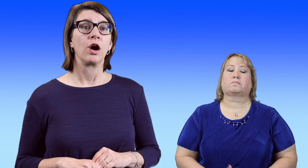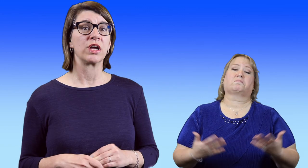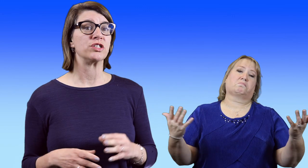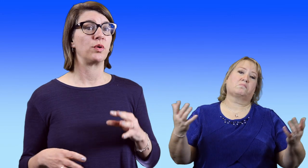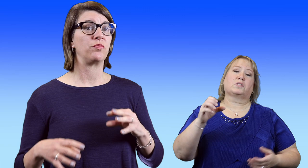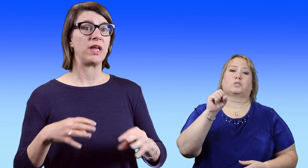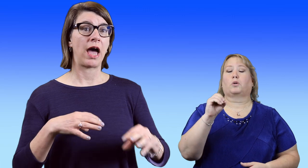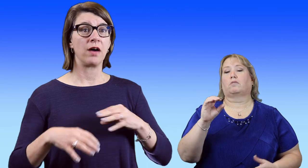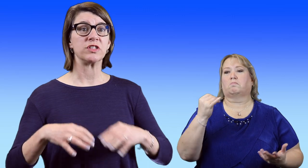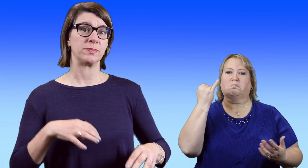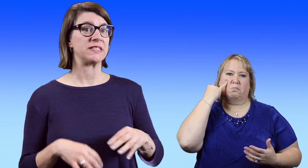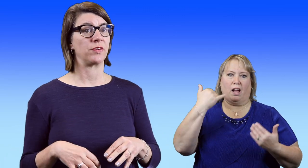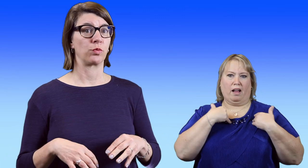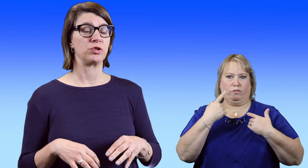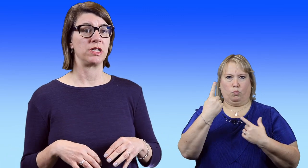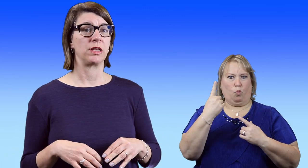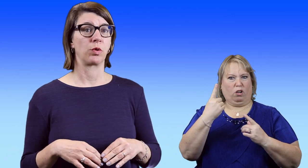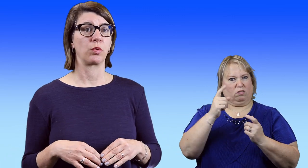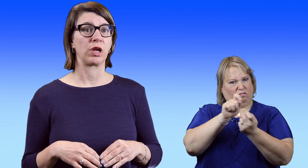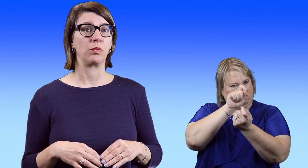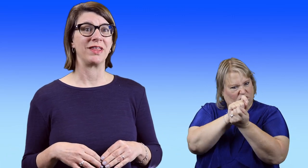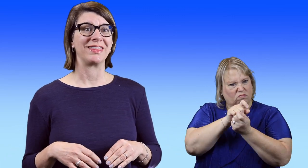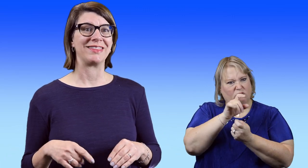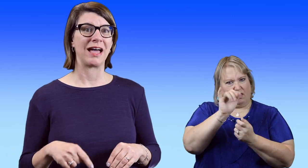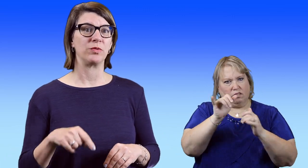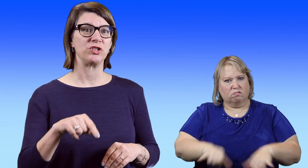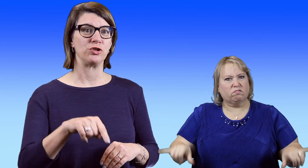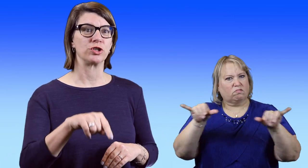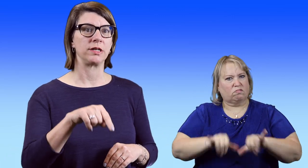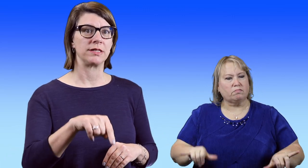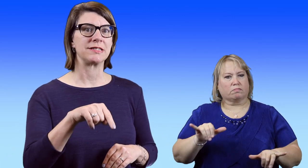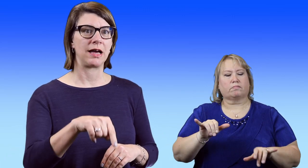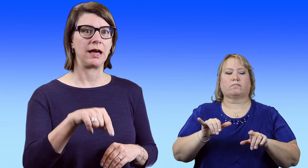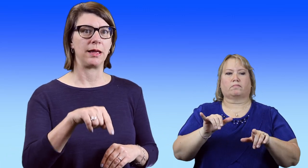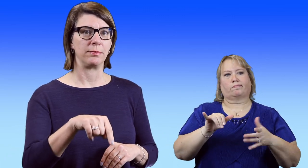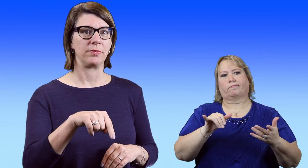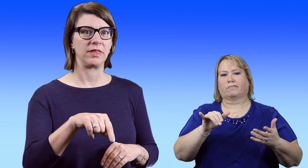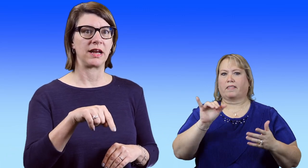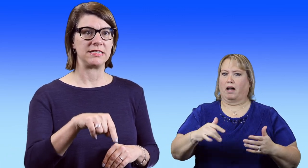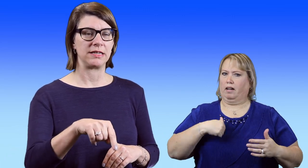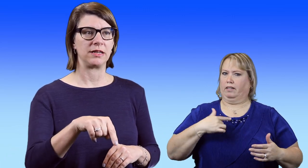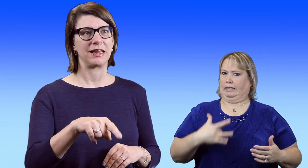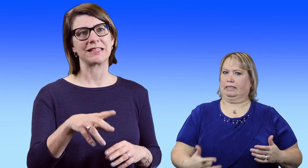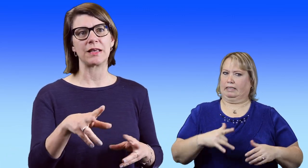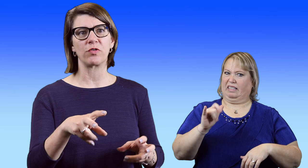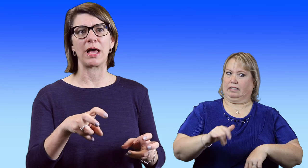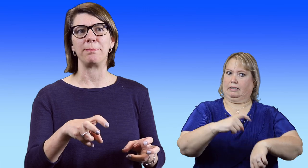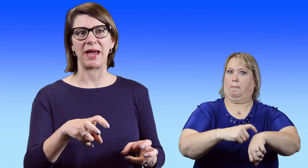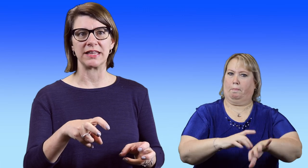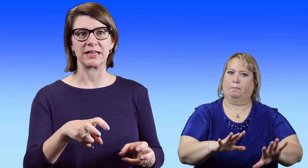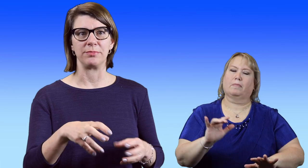Okay. So if we have a specific routine that we're working with, that was usually the time that I did it except for like bath time.